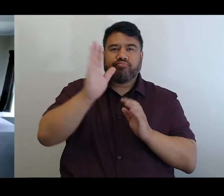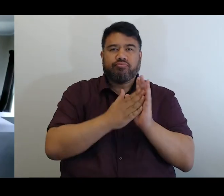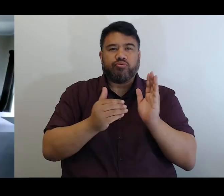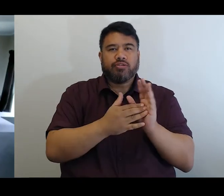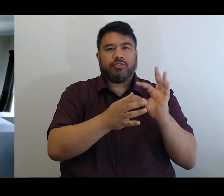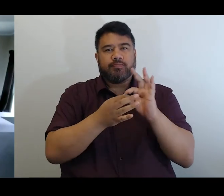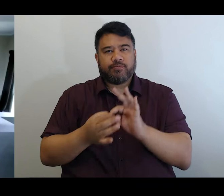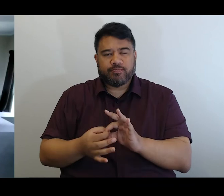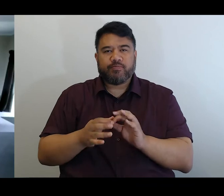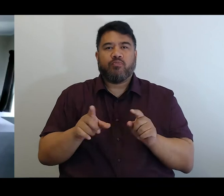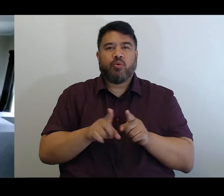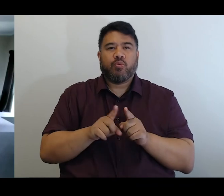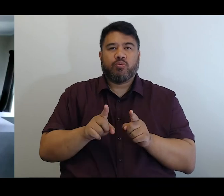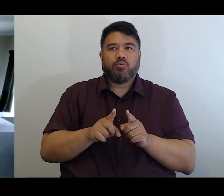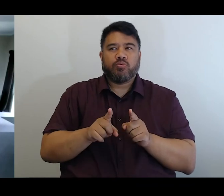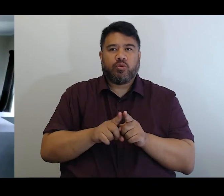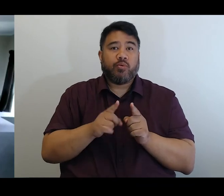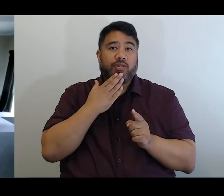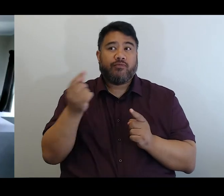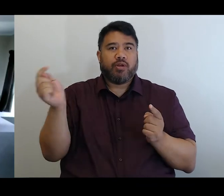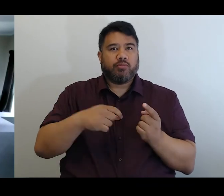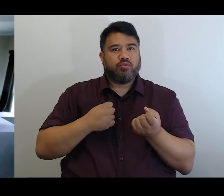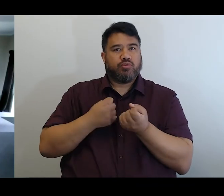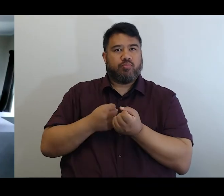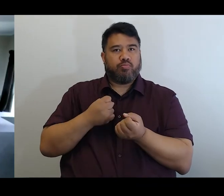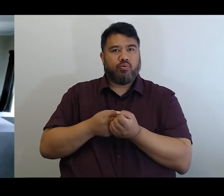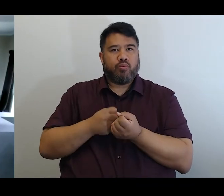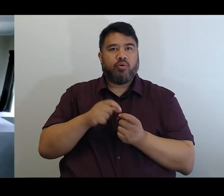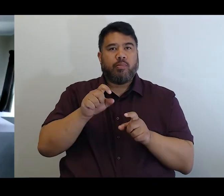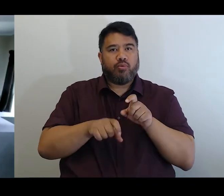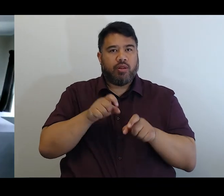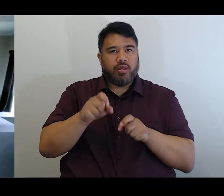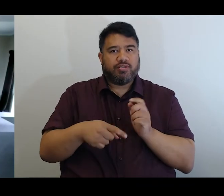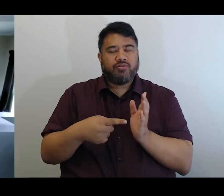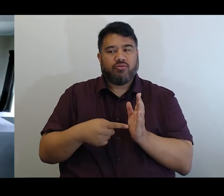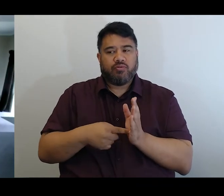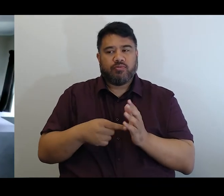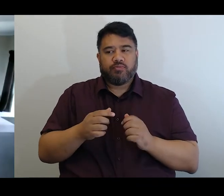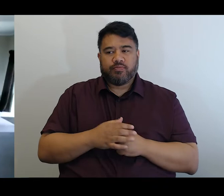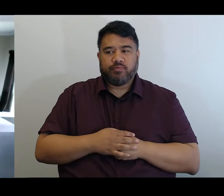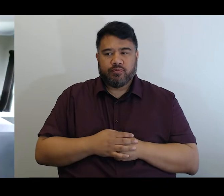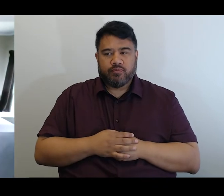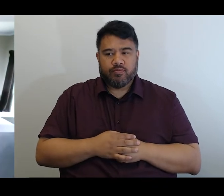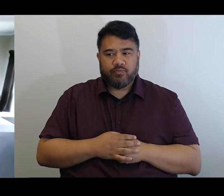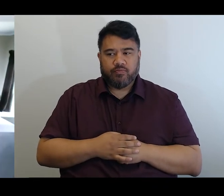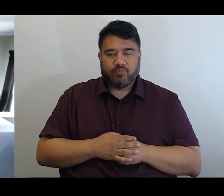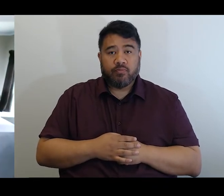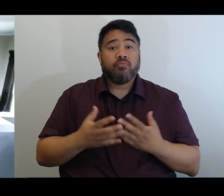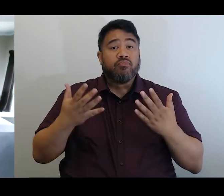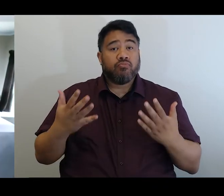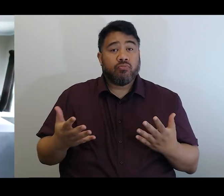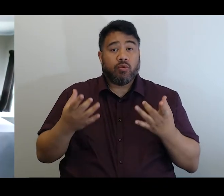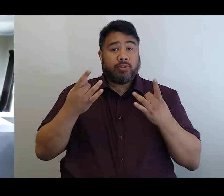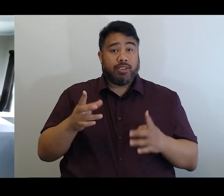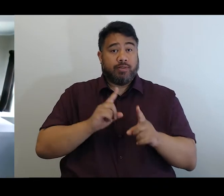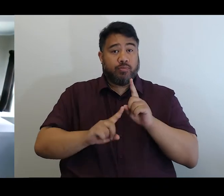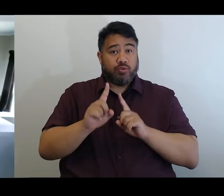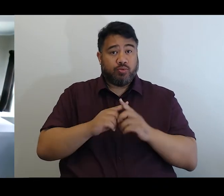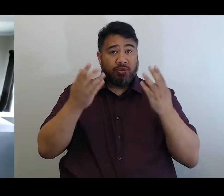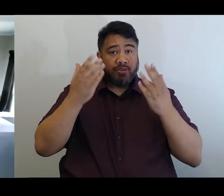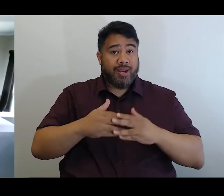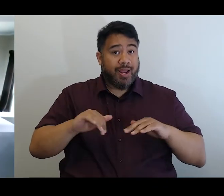Nō reira ko tēnei te mihi mō tēnei nō reira kua tae te timata a tātou nei hui mō te pō, he karakia.